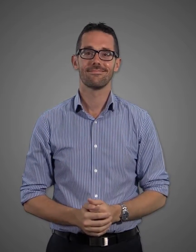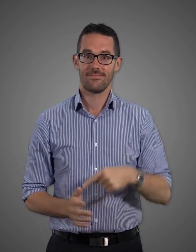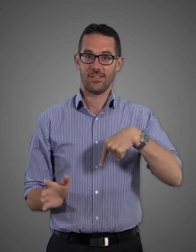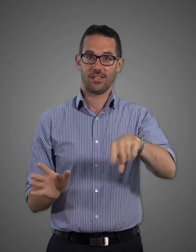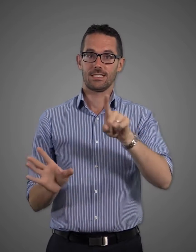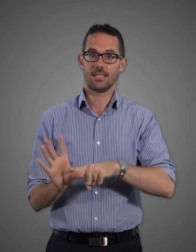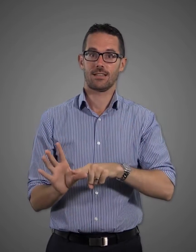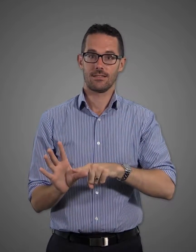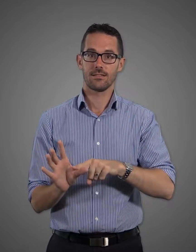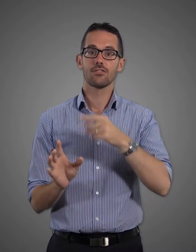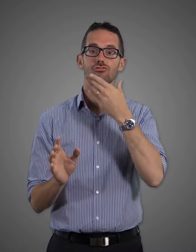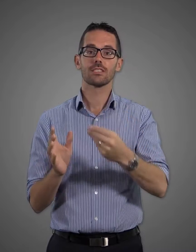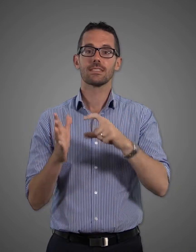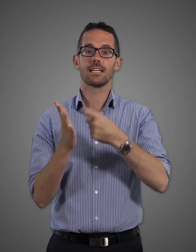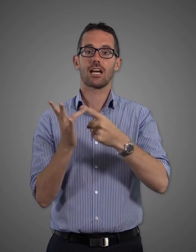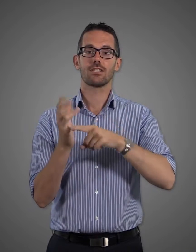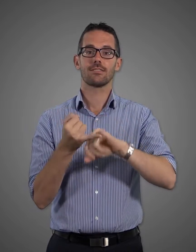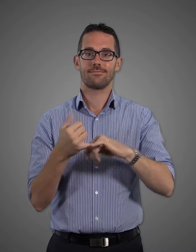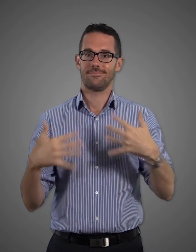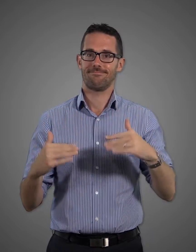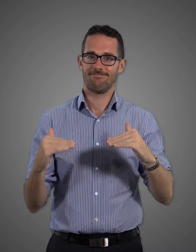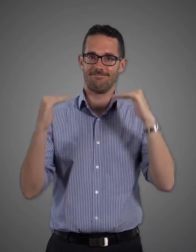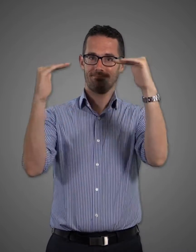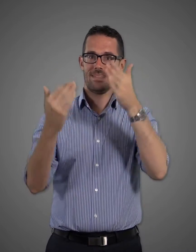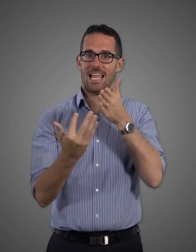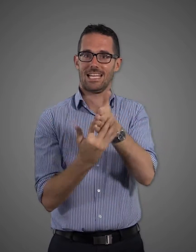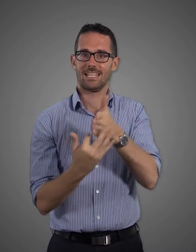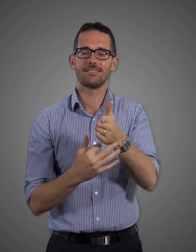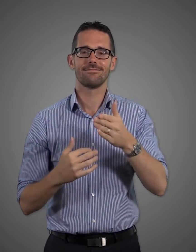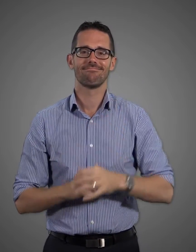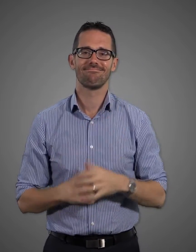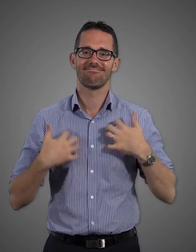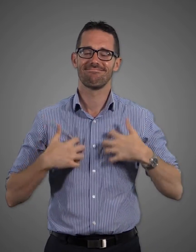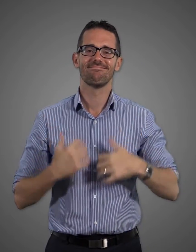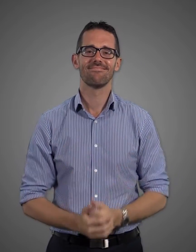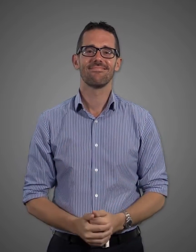This year it is very pleasing to see that the Carols event will be even more accessible!